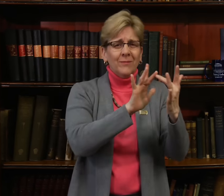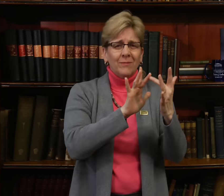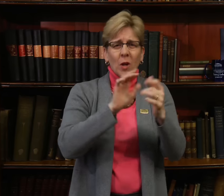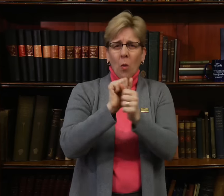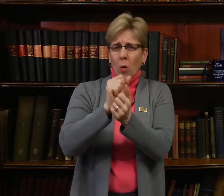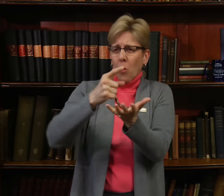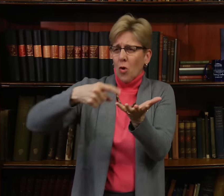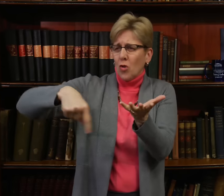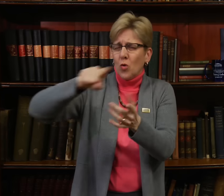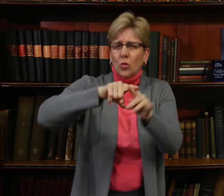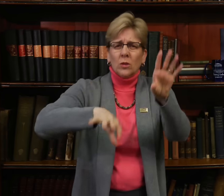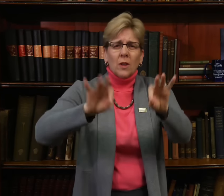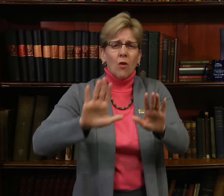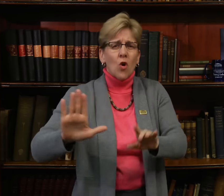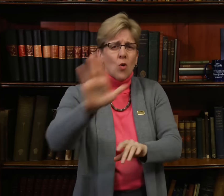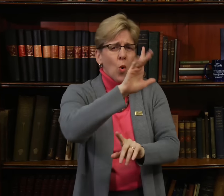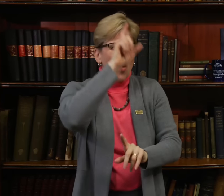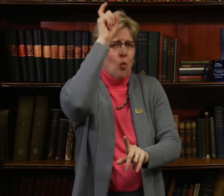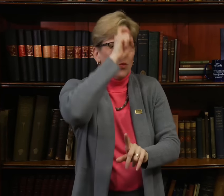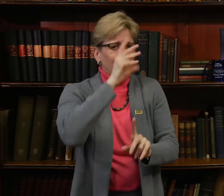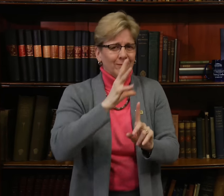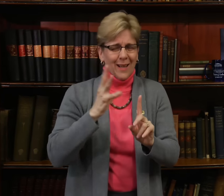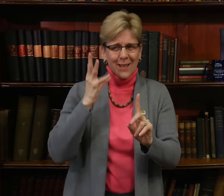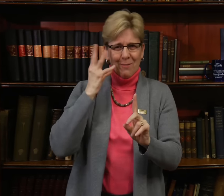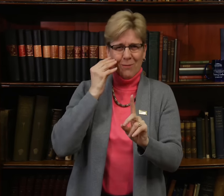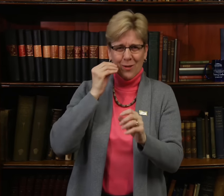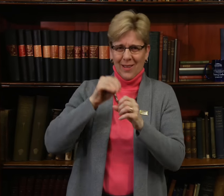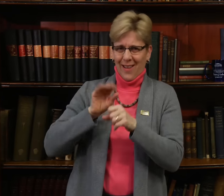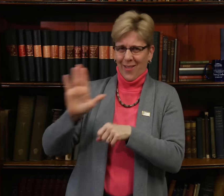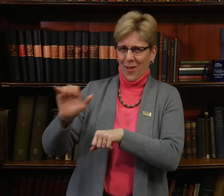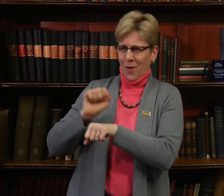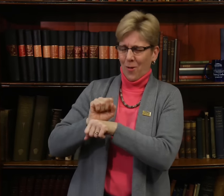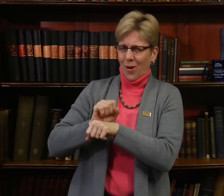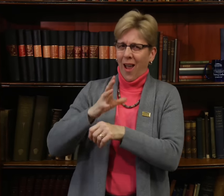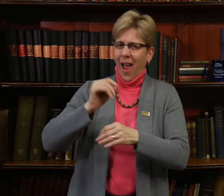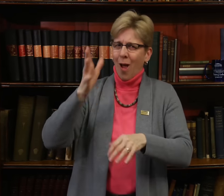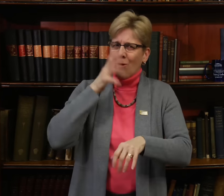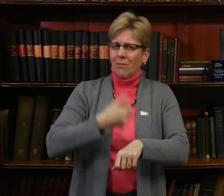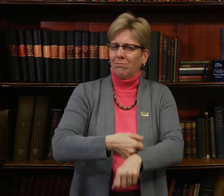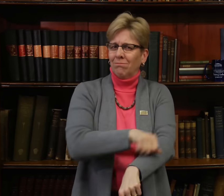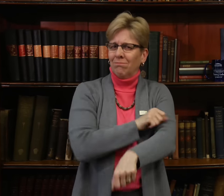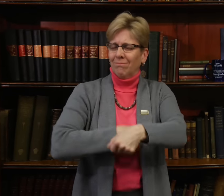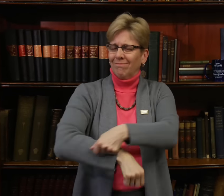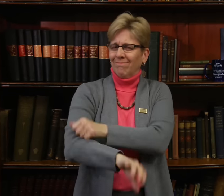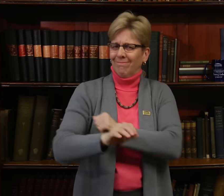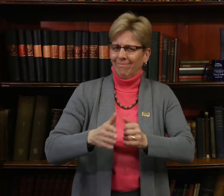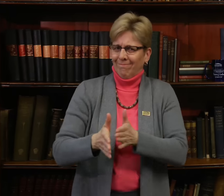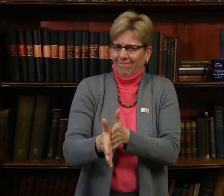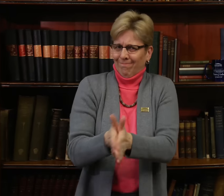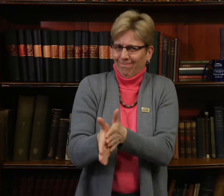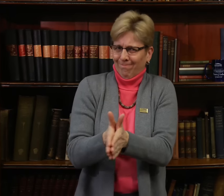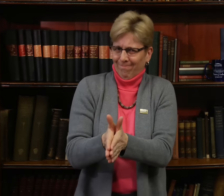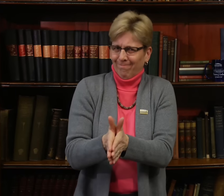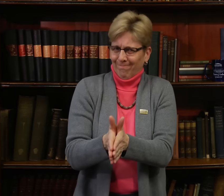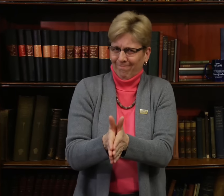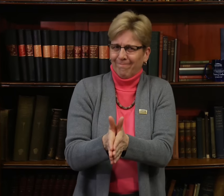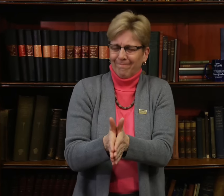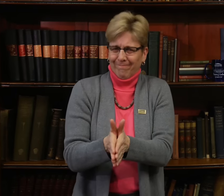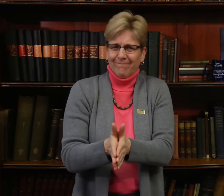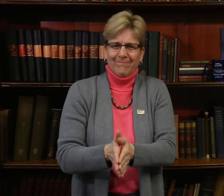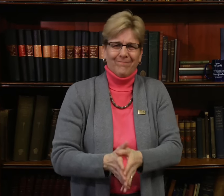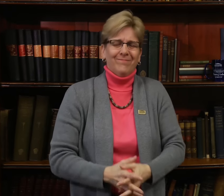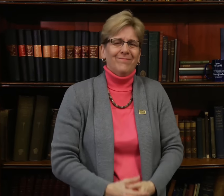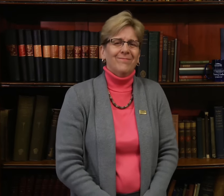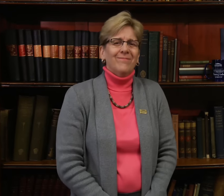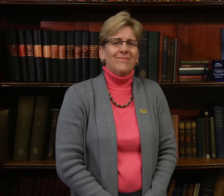Their work of discovering the wisdom of the community will begin in earnest.